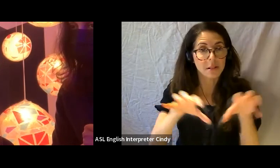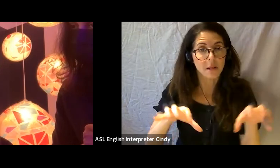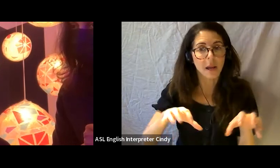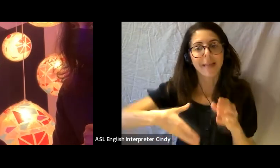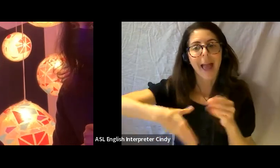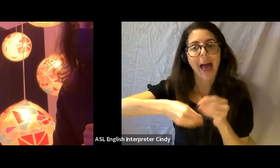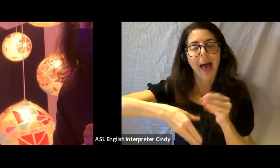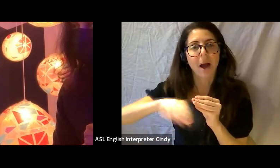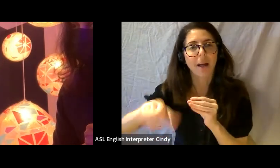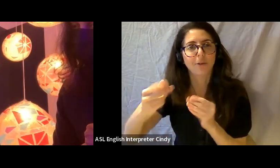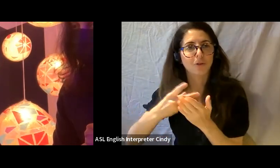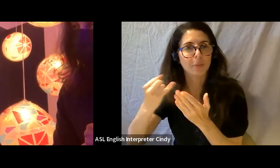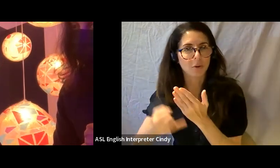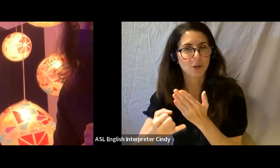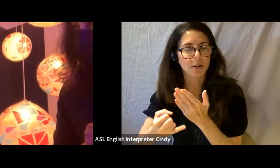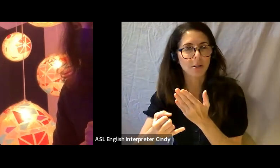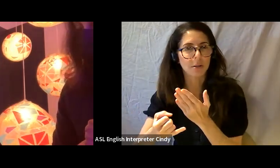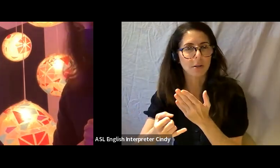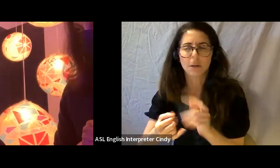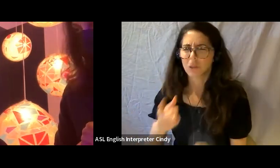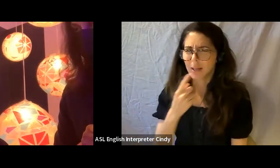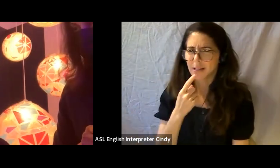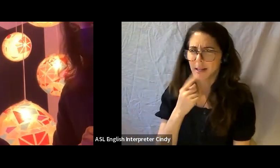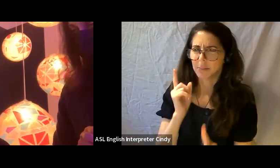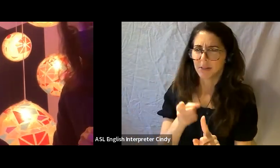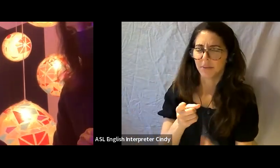And they mention specifically, this is about trans art.